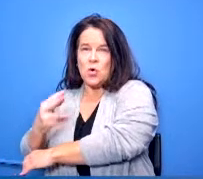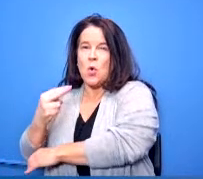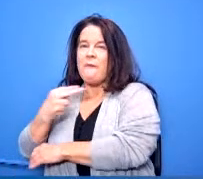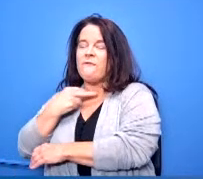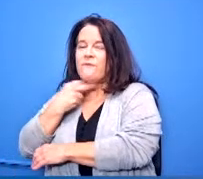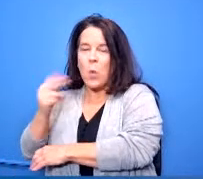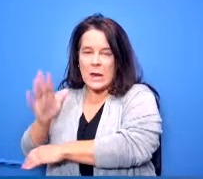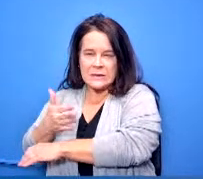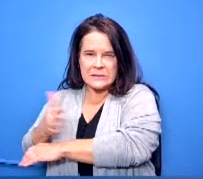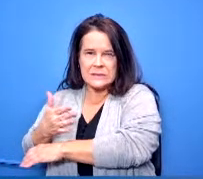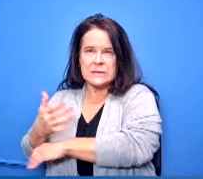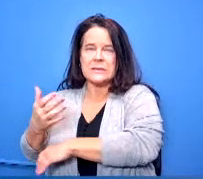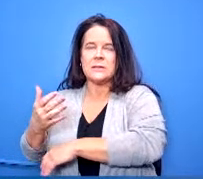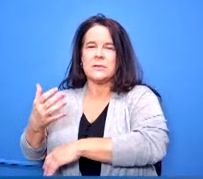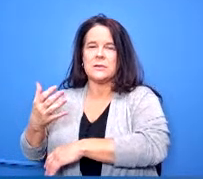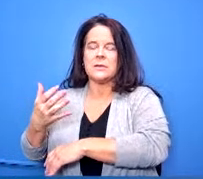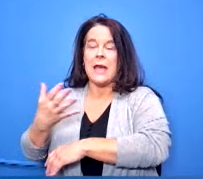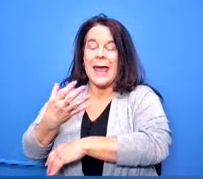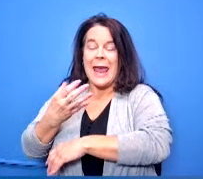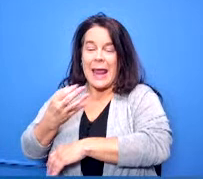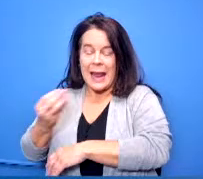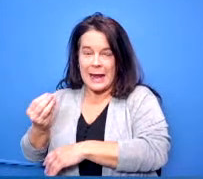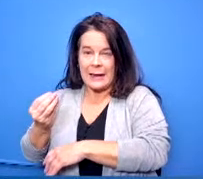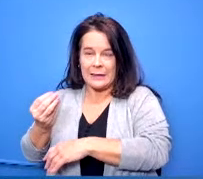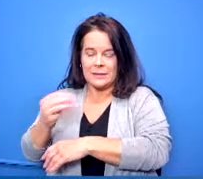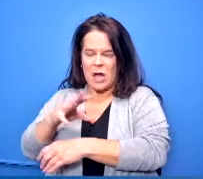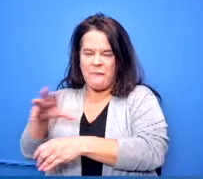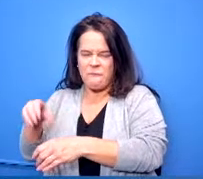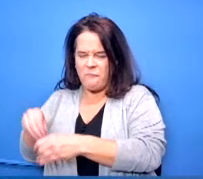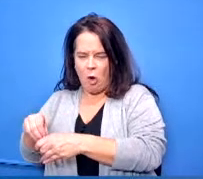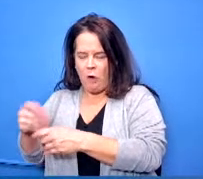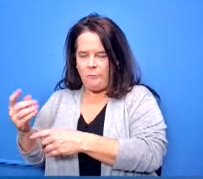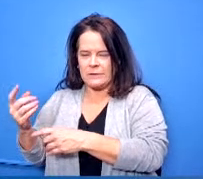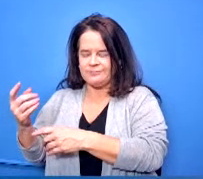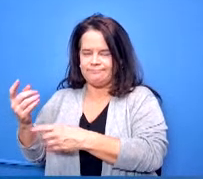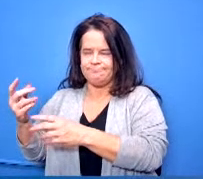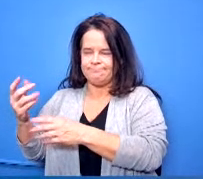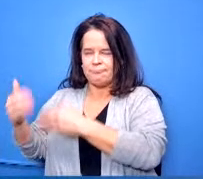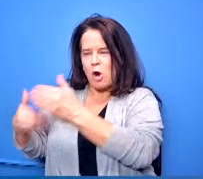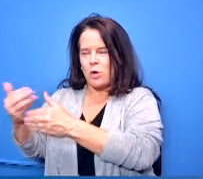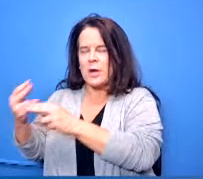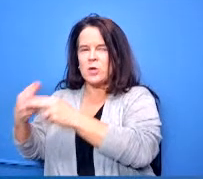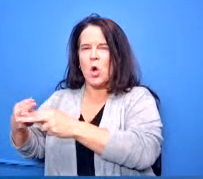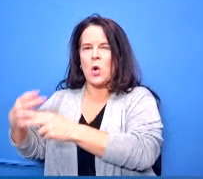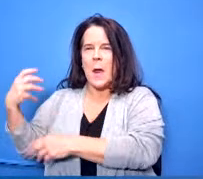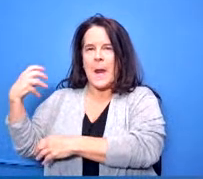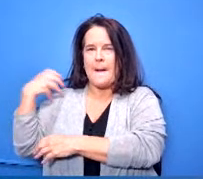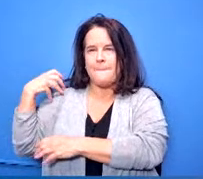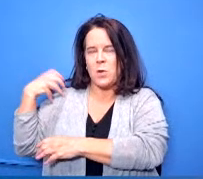and they participate in what are called the employer round tables we have a work coordinator